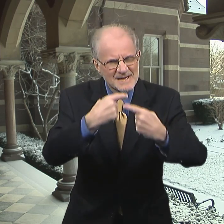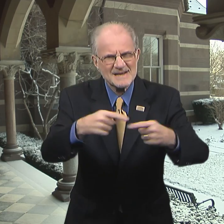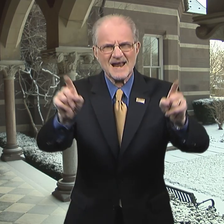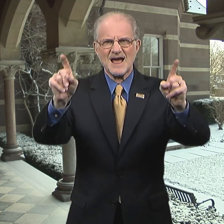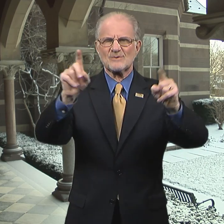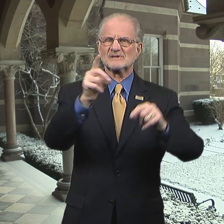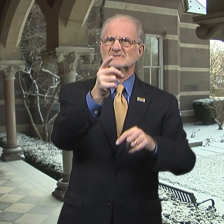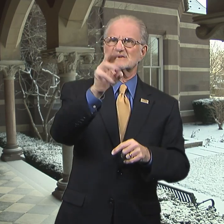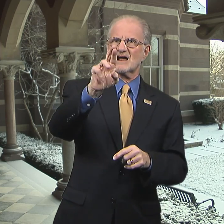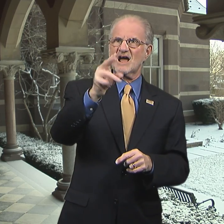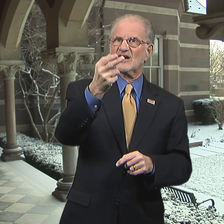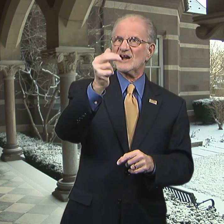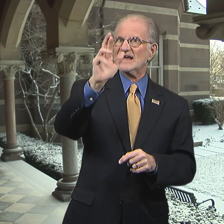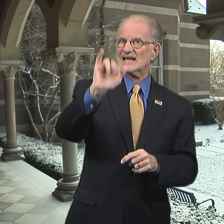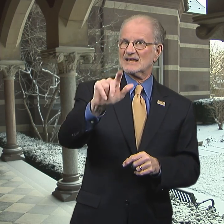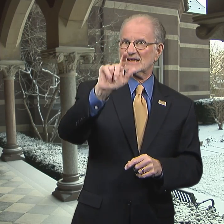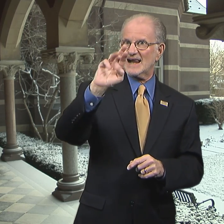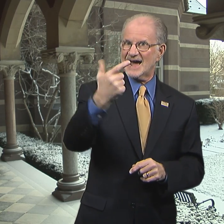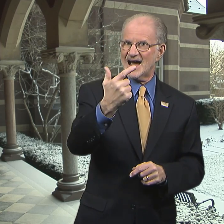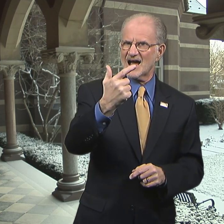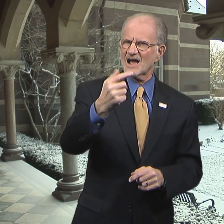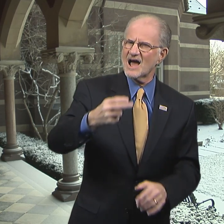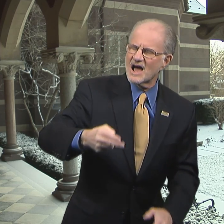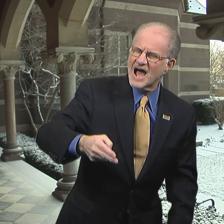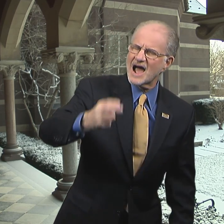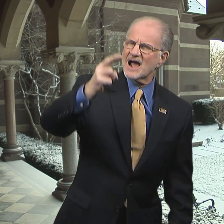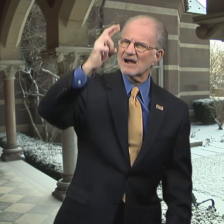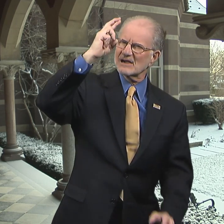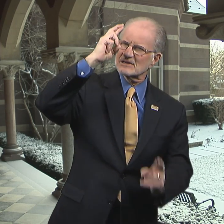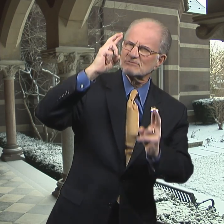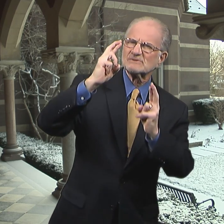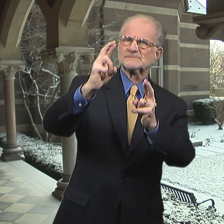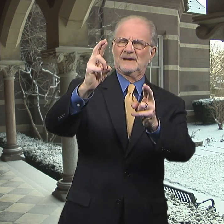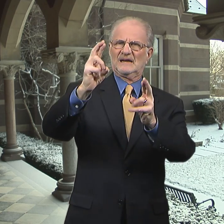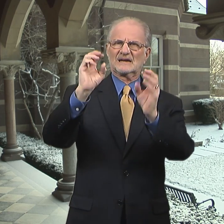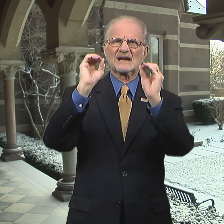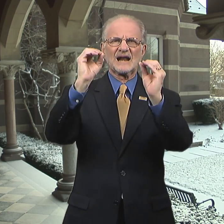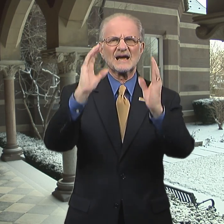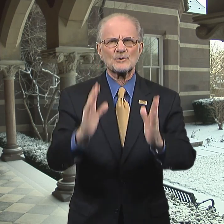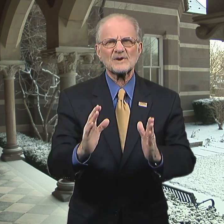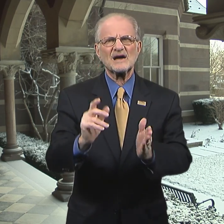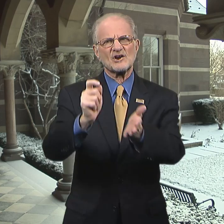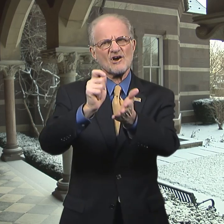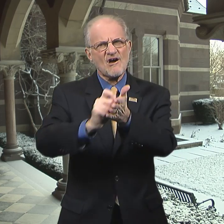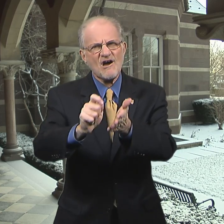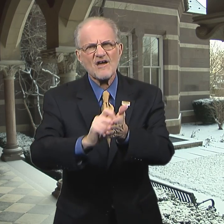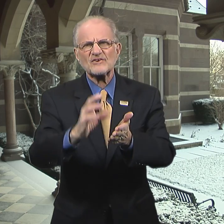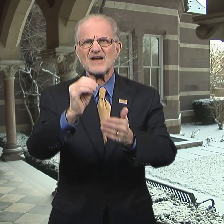I'm pleased to announce Dr. Harry Lang, a highly respected educator, author,